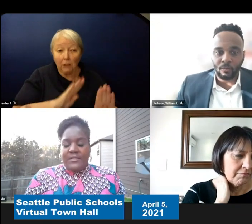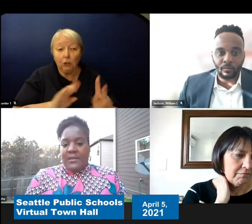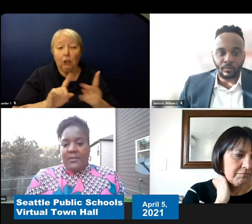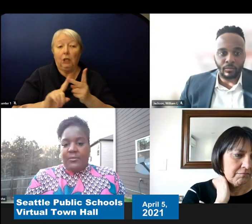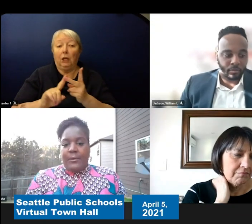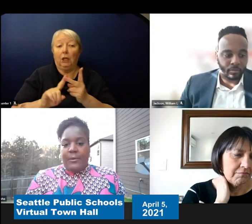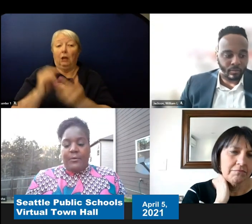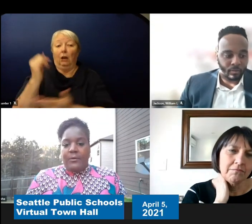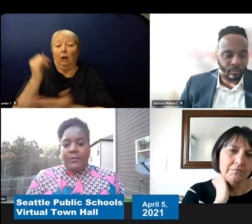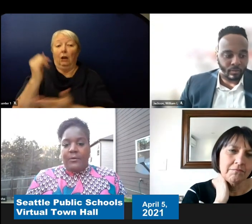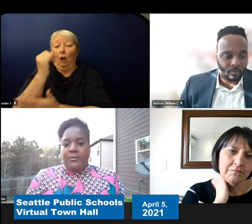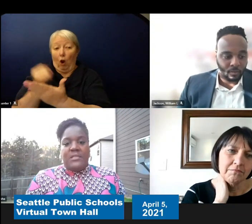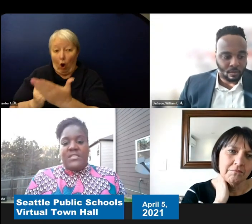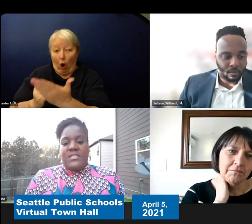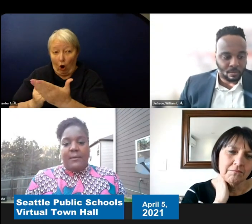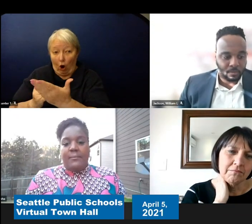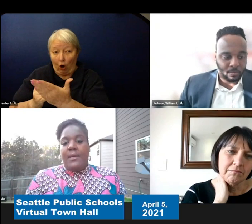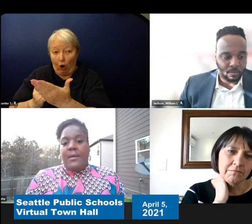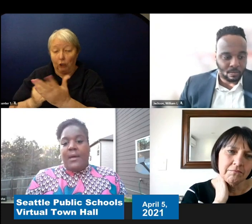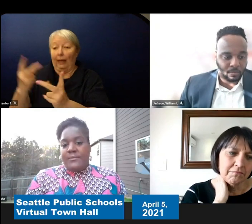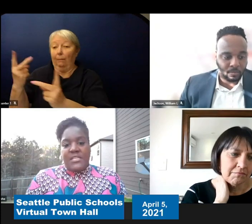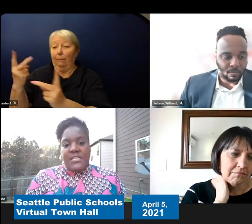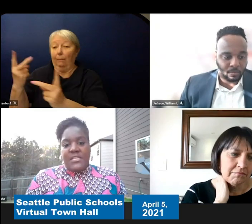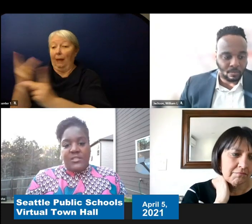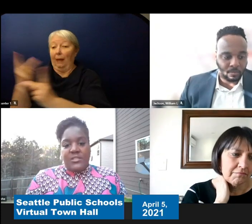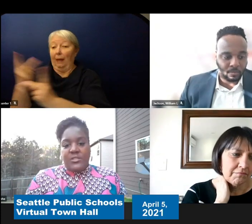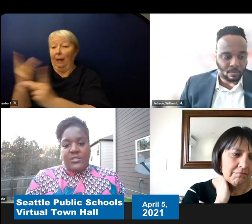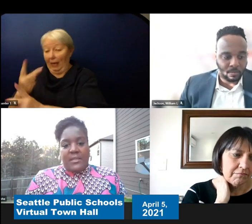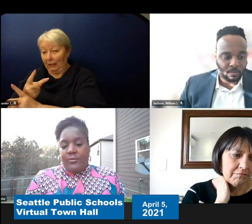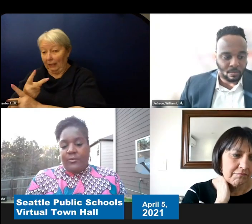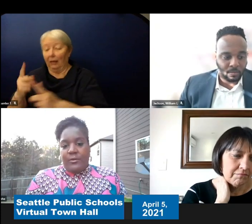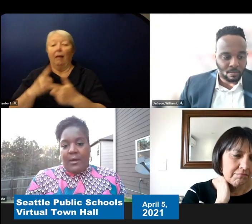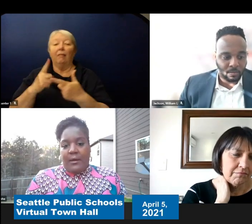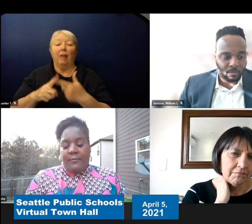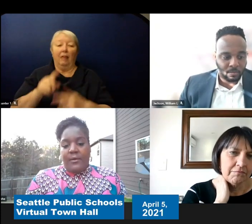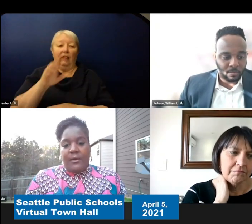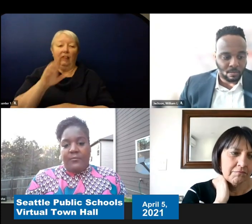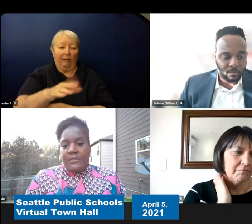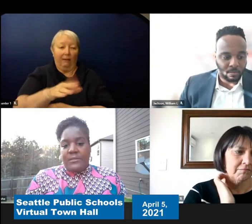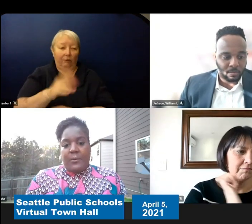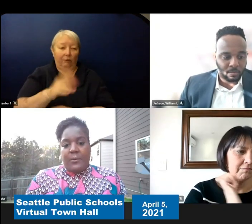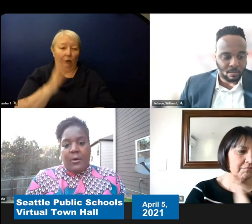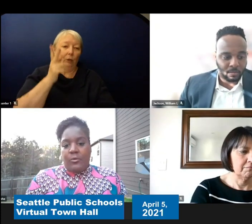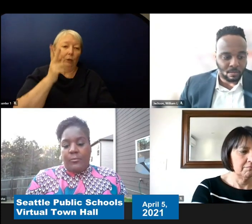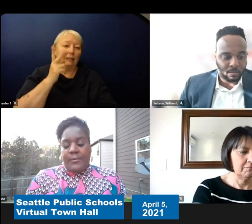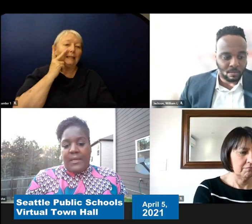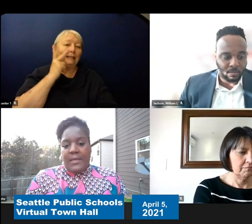period you'll see those same teachers in the afternoon for small group and individualized